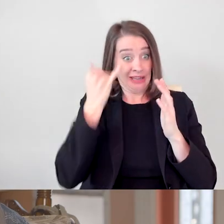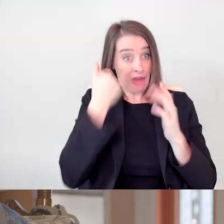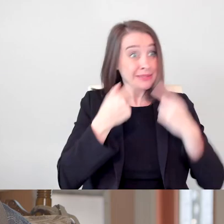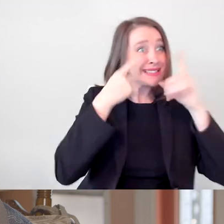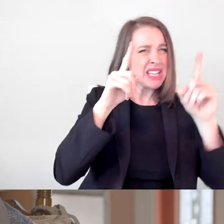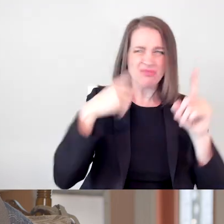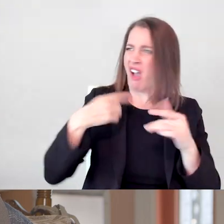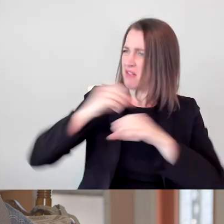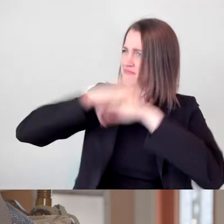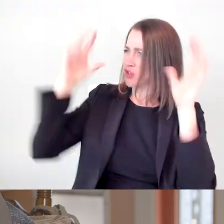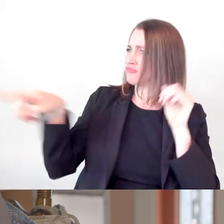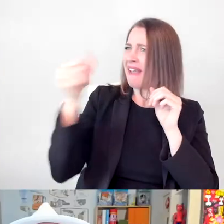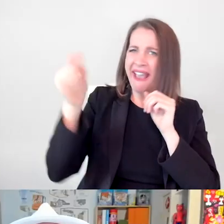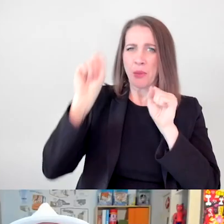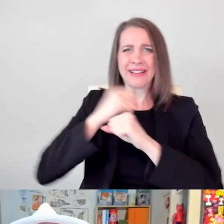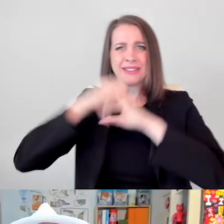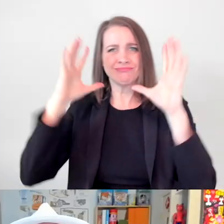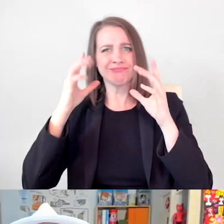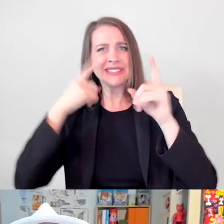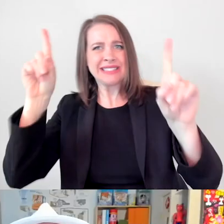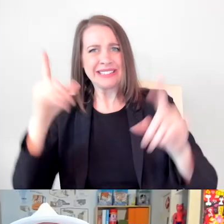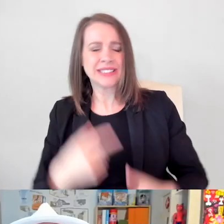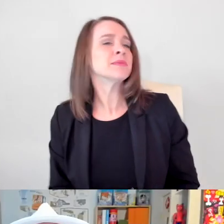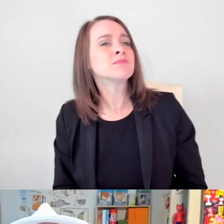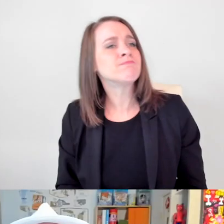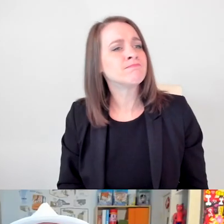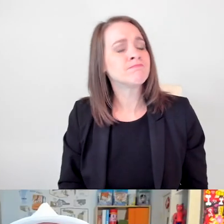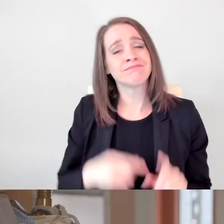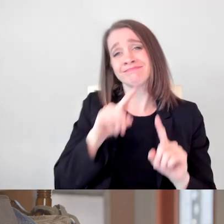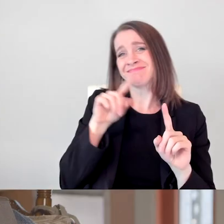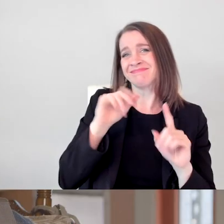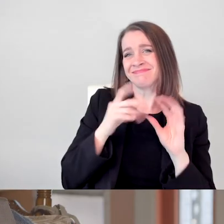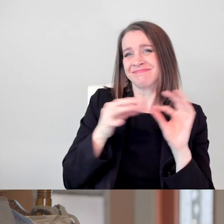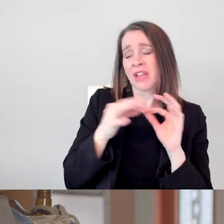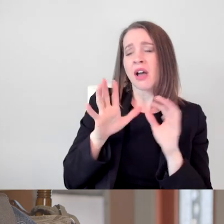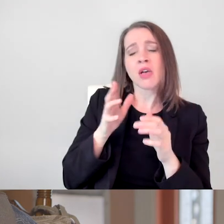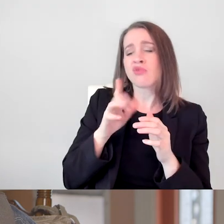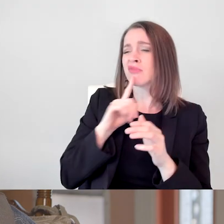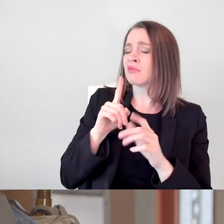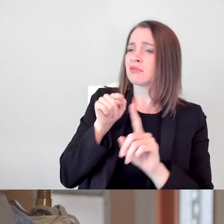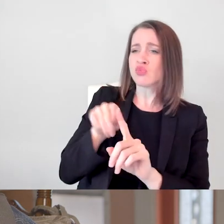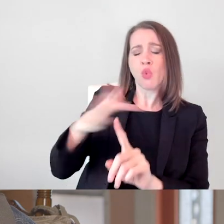I'm going to say follow your heart. Follow your dreams.